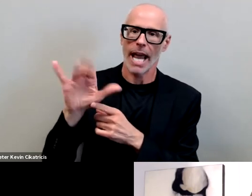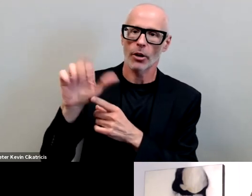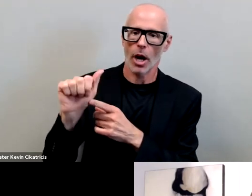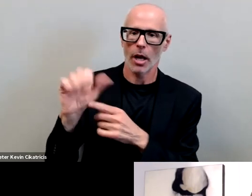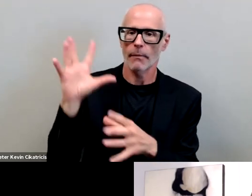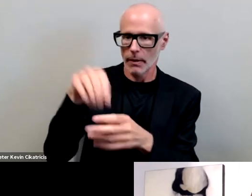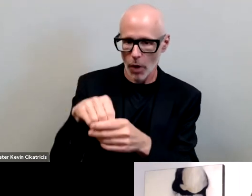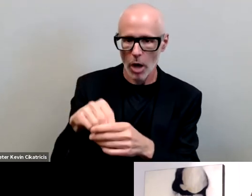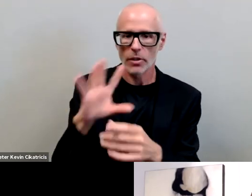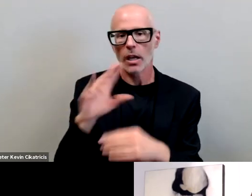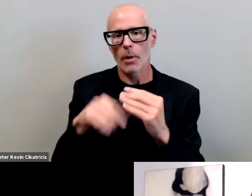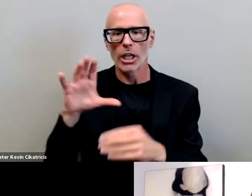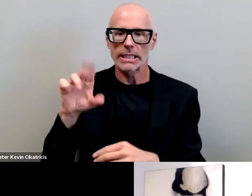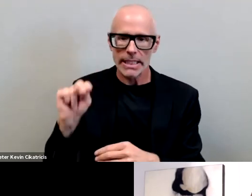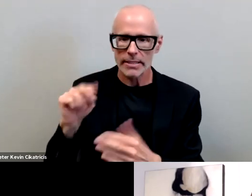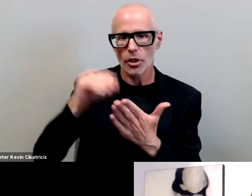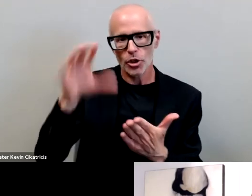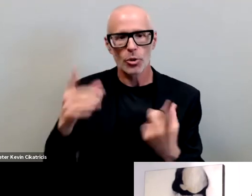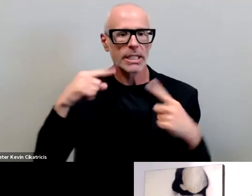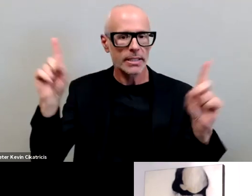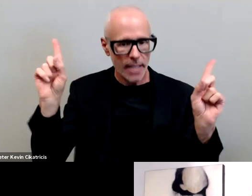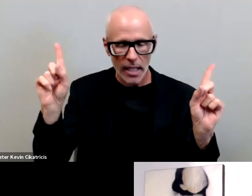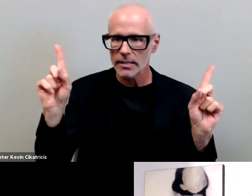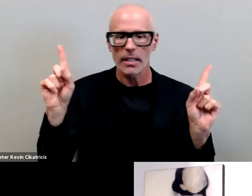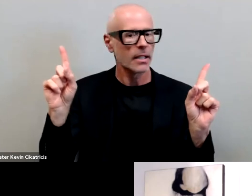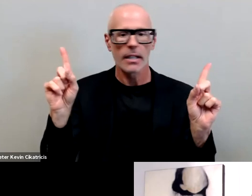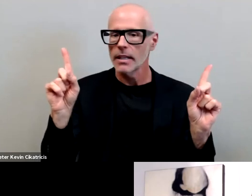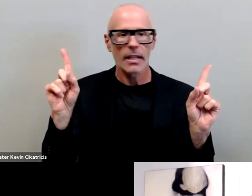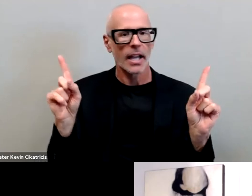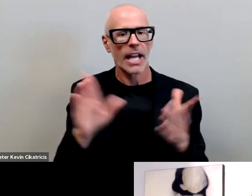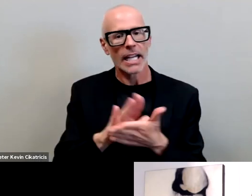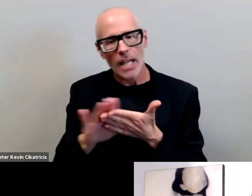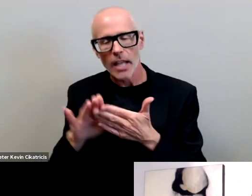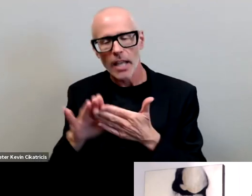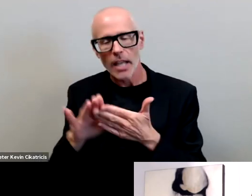about csun student success and takes everybody through this nice set of charts and then gets to